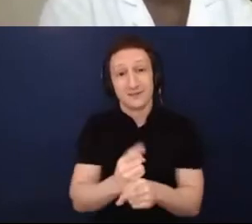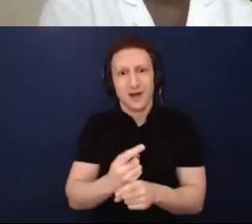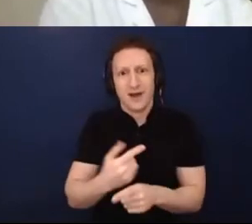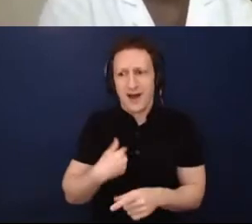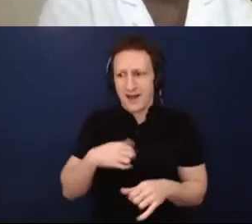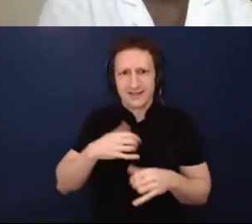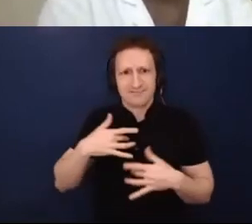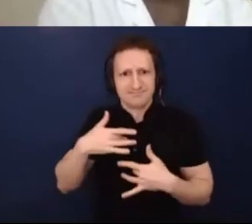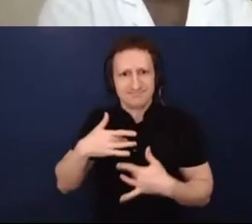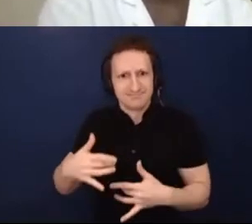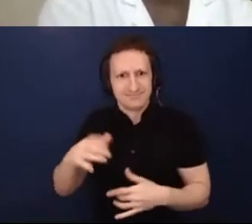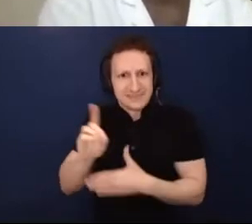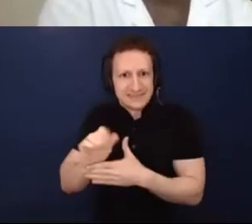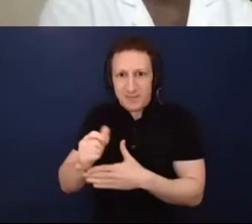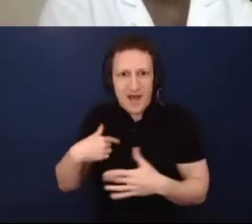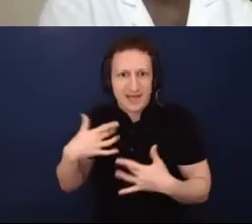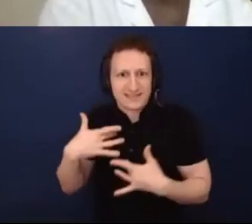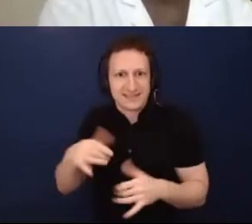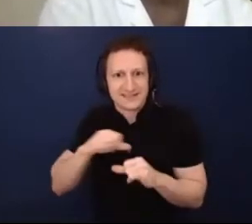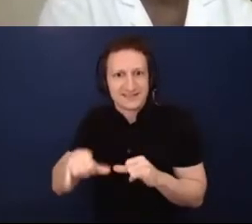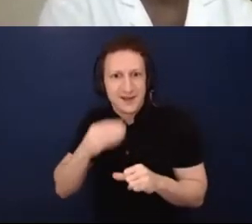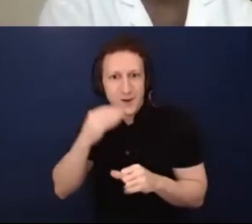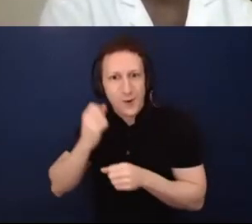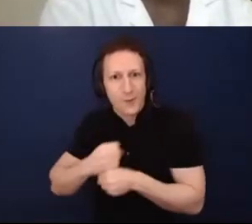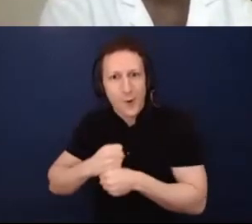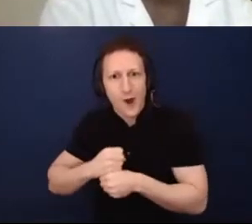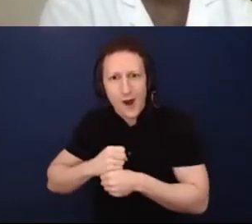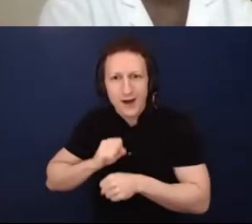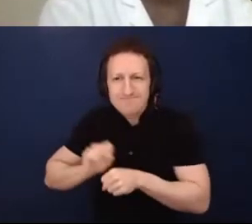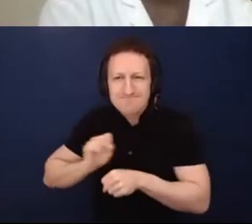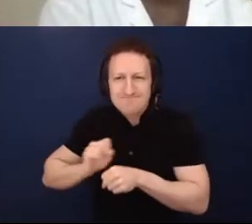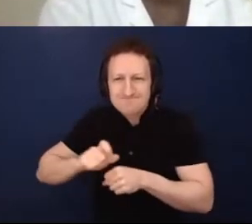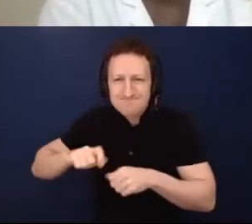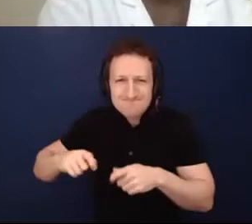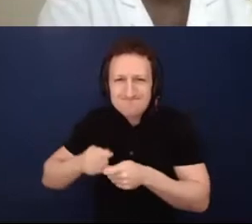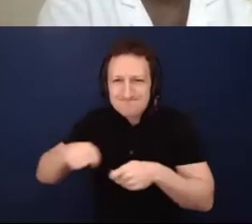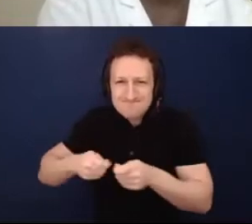some interesting moments for me to realize that like, "oh, my pain